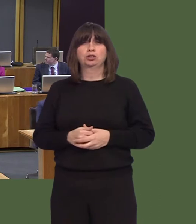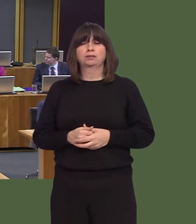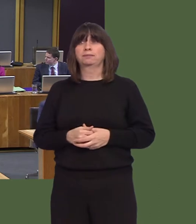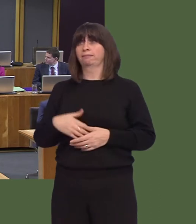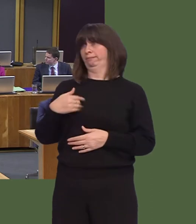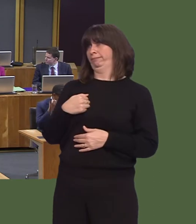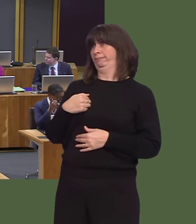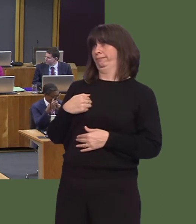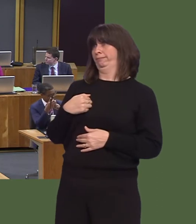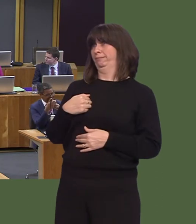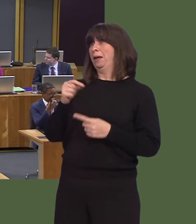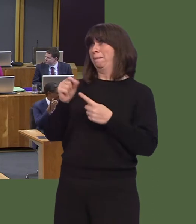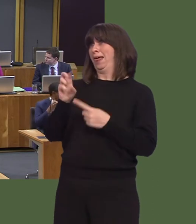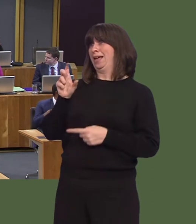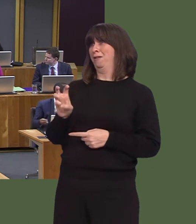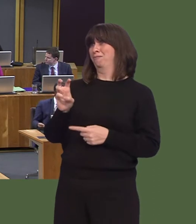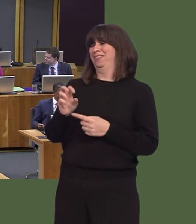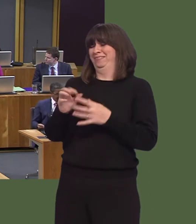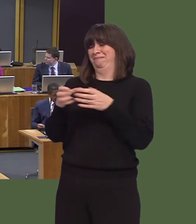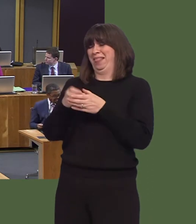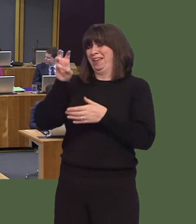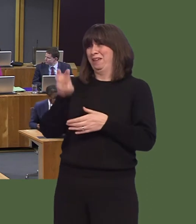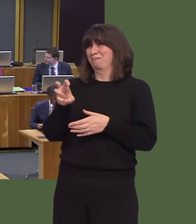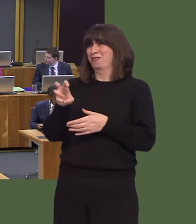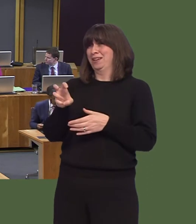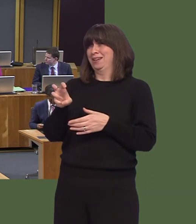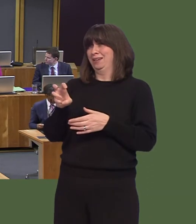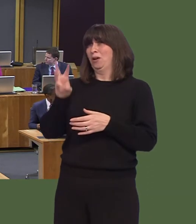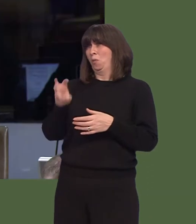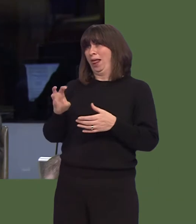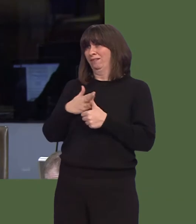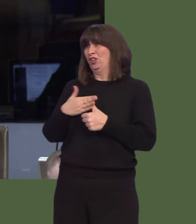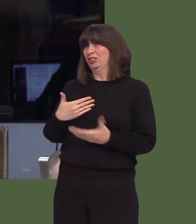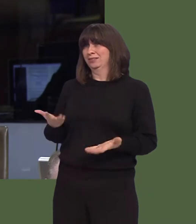OAQ51508 Carwyn Jones AM: Nid oedd hynny wedi'i anelu ato fe, Llywydd.